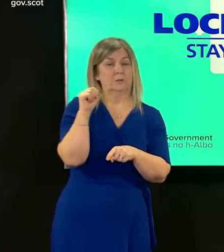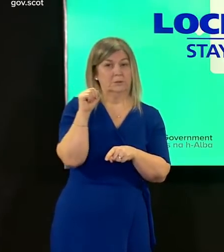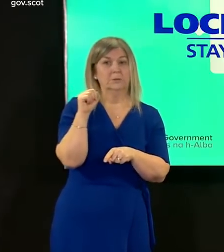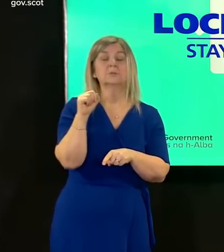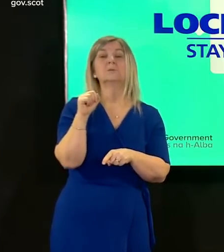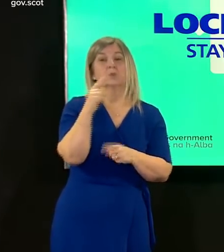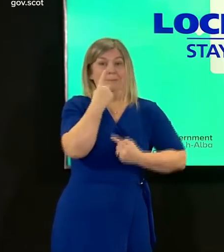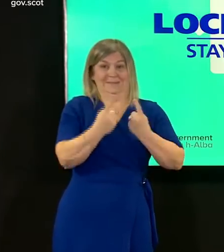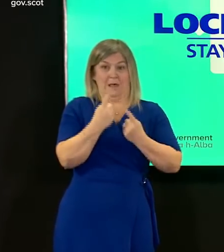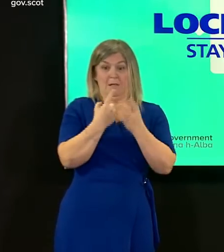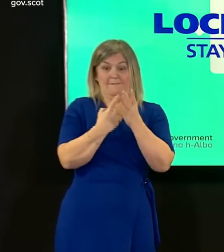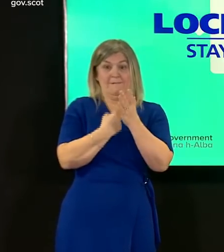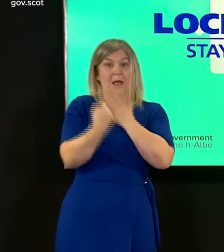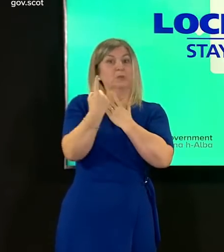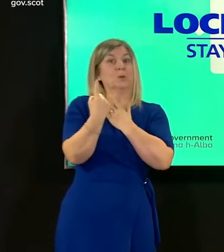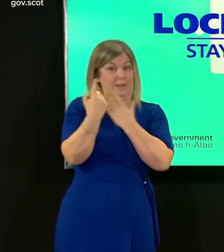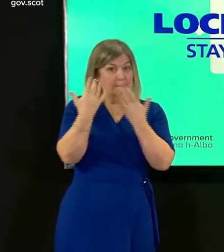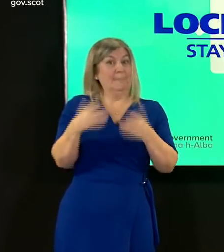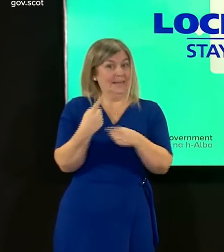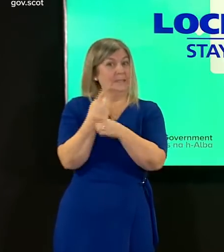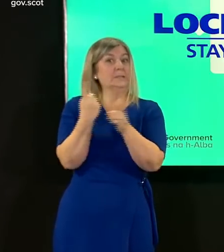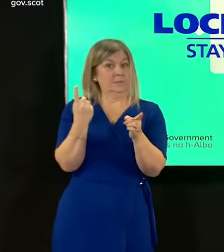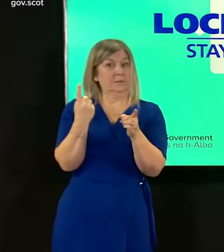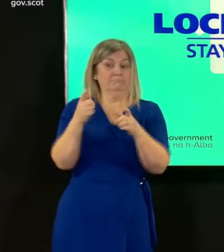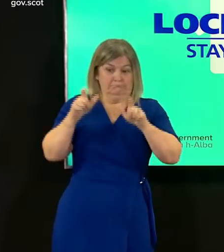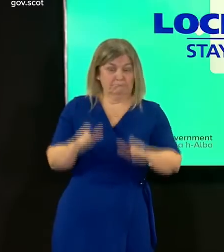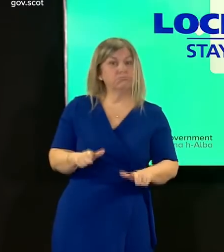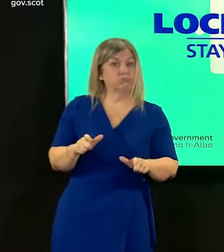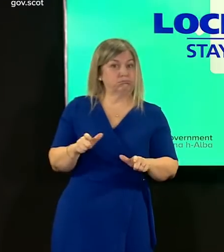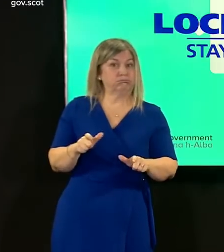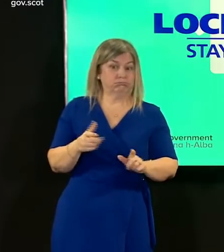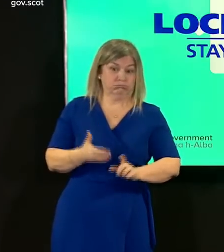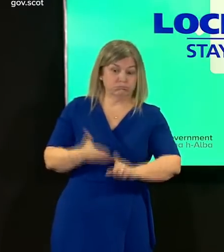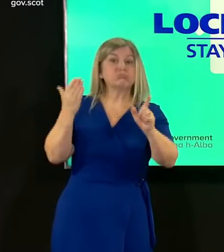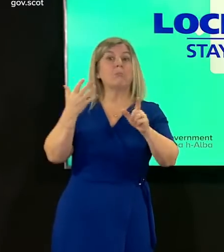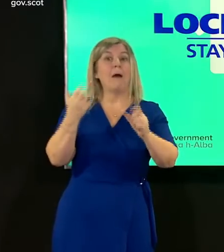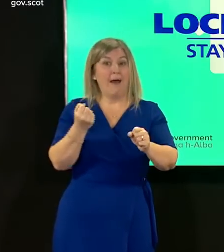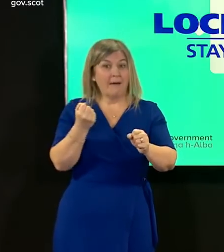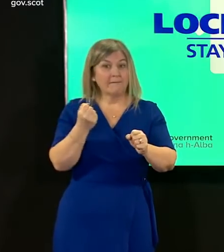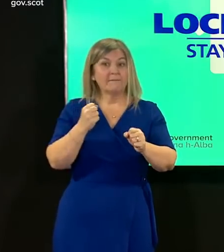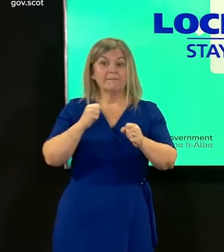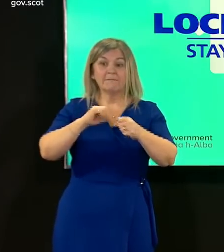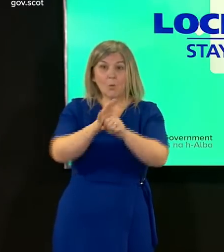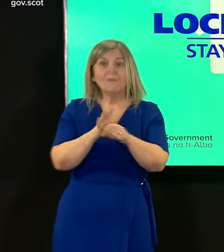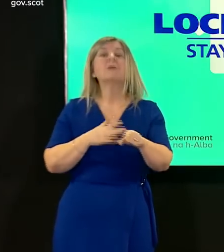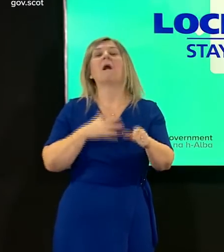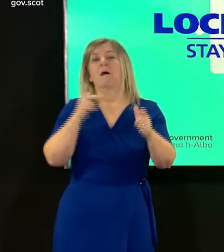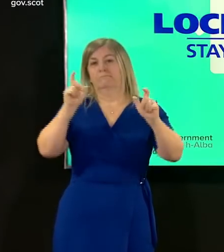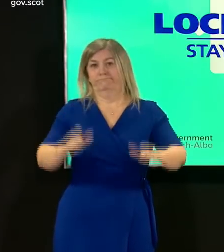for Covid they all stayed in isolation for a further 10 days because they had arrived